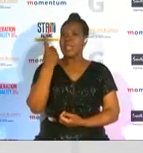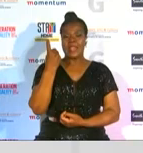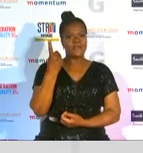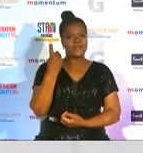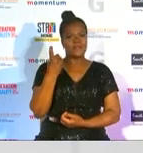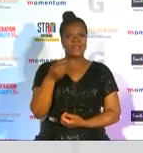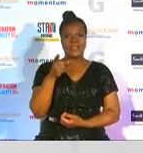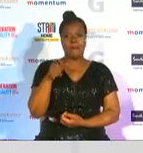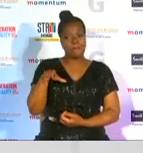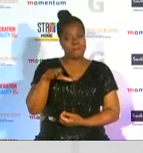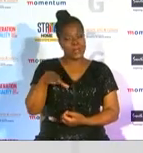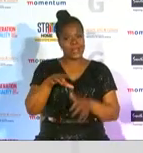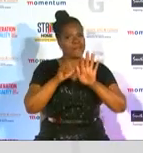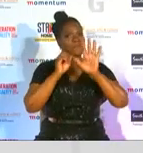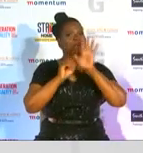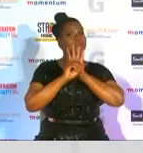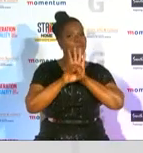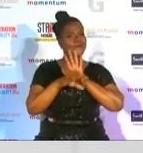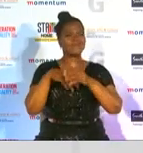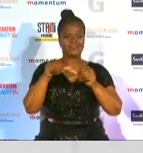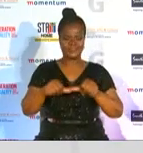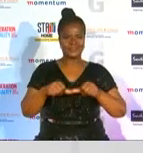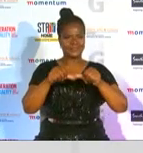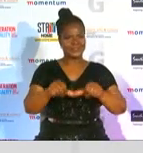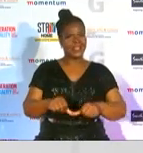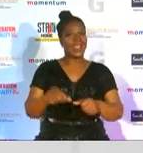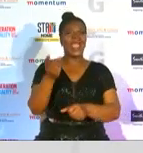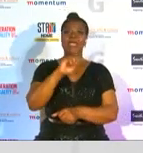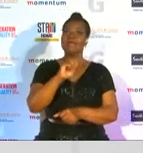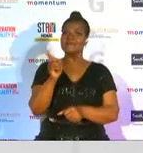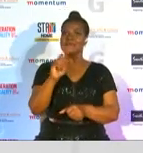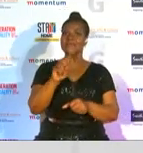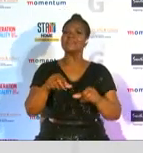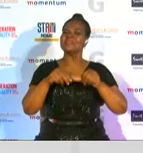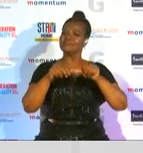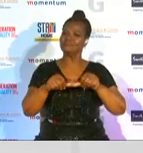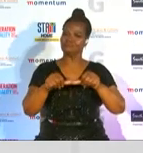in broadcasting and continues to do so day in day out congratulations to